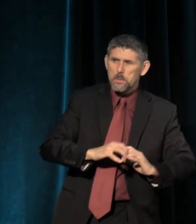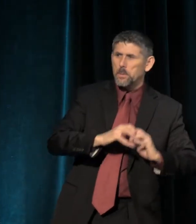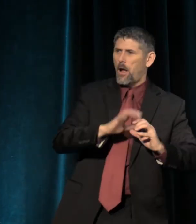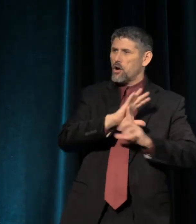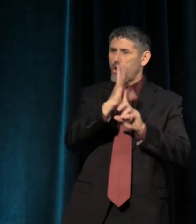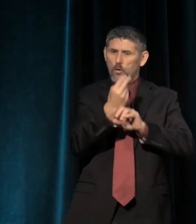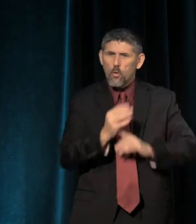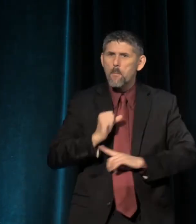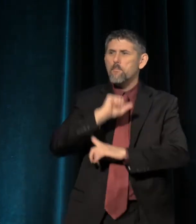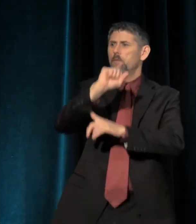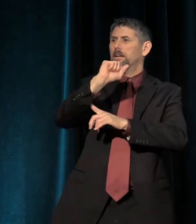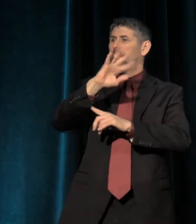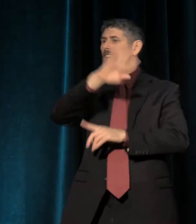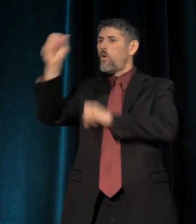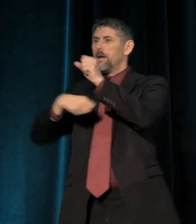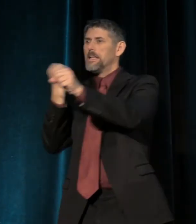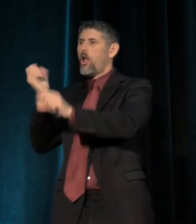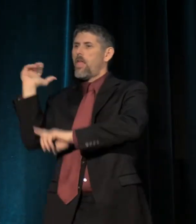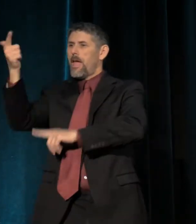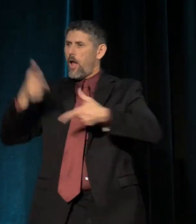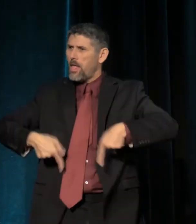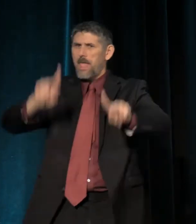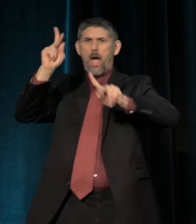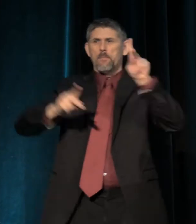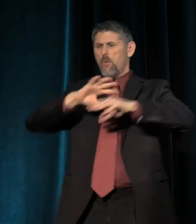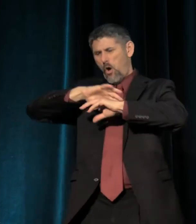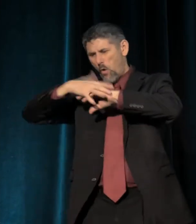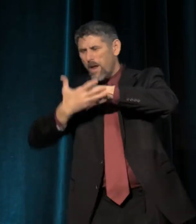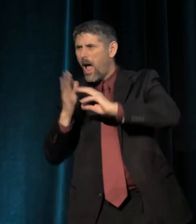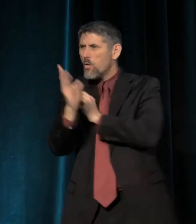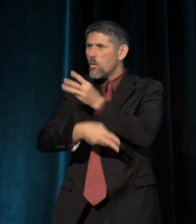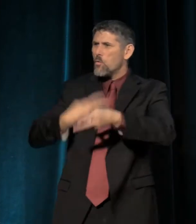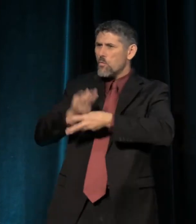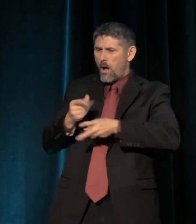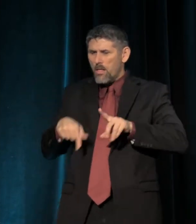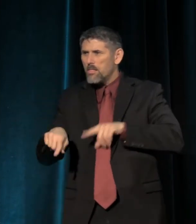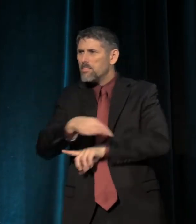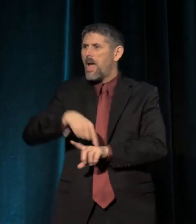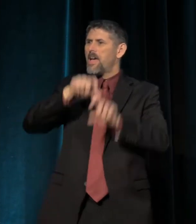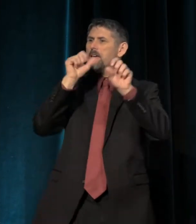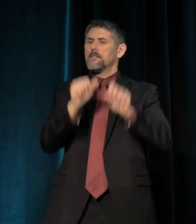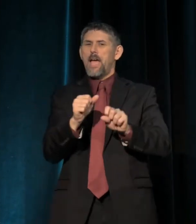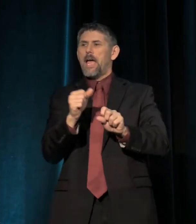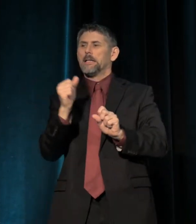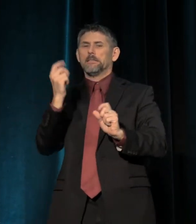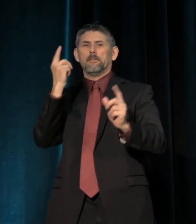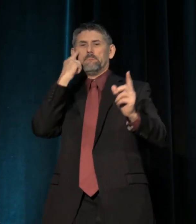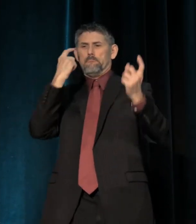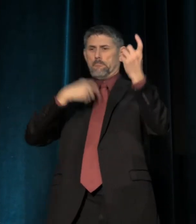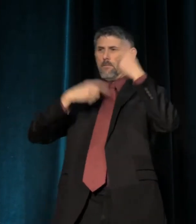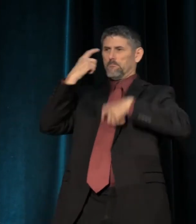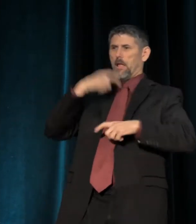continues to allow people all around the world to able to be seen, and to speak.